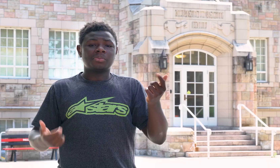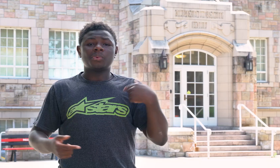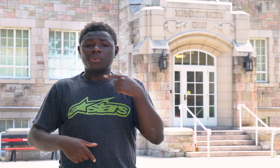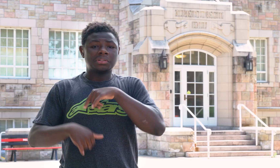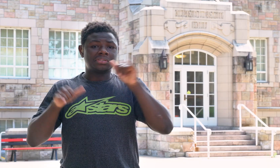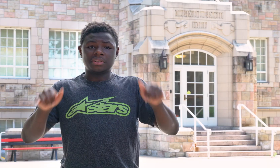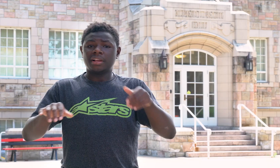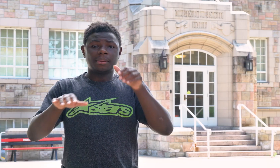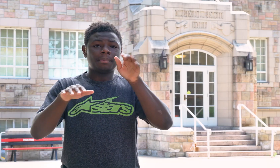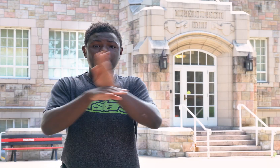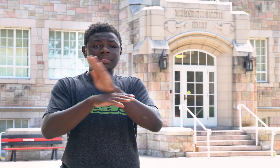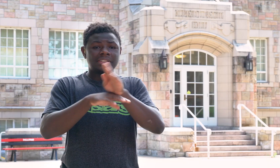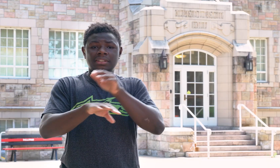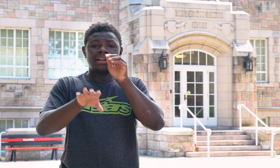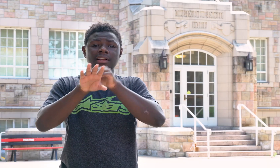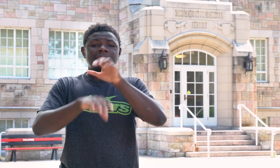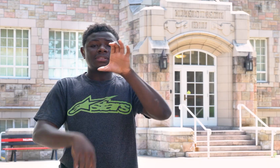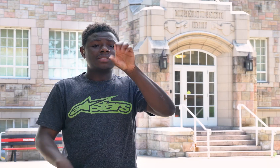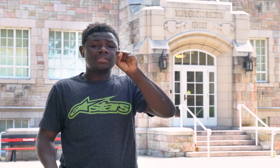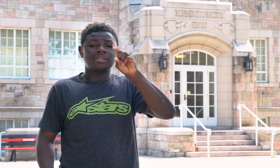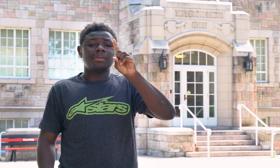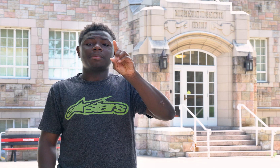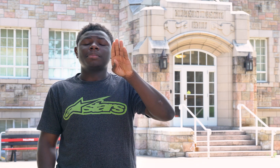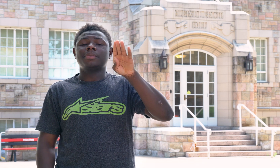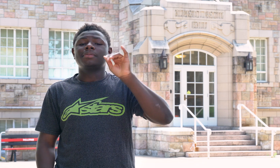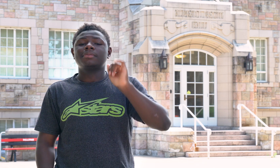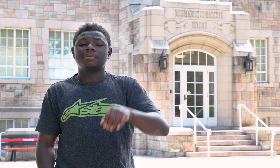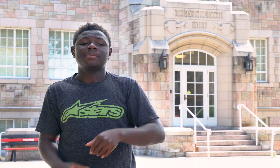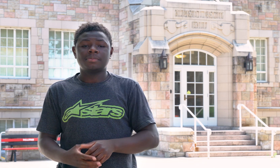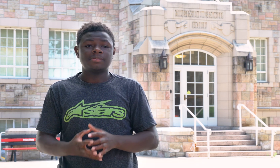We stay busy at CSDB.